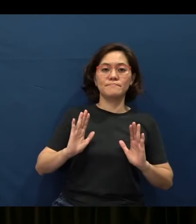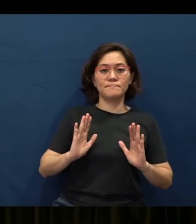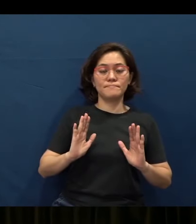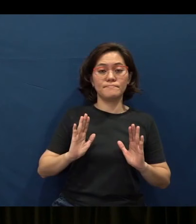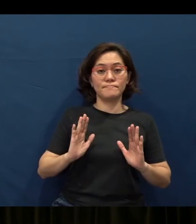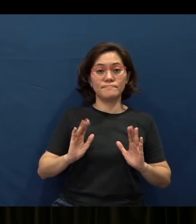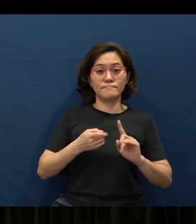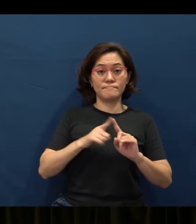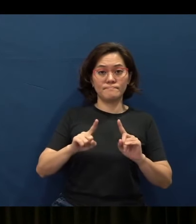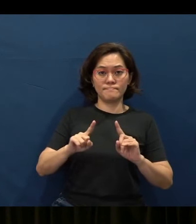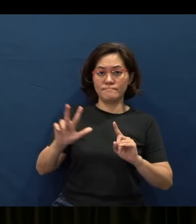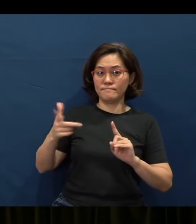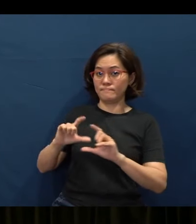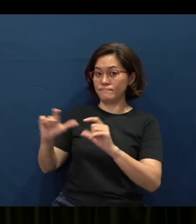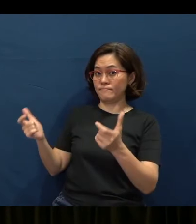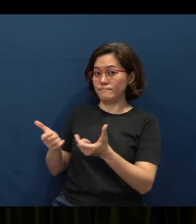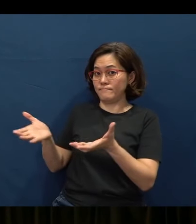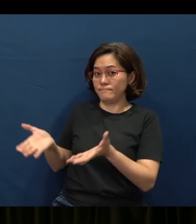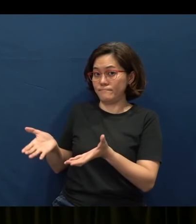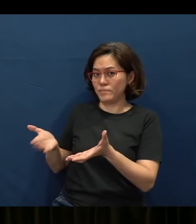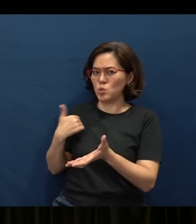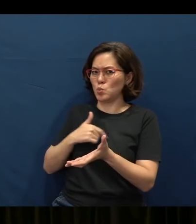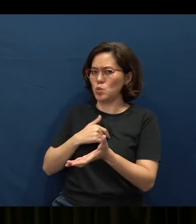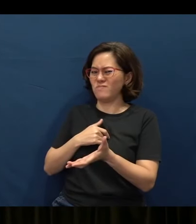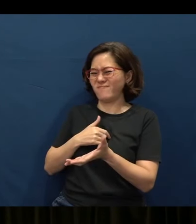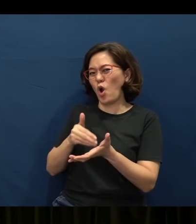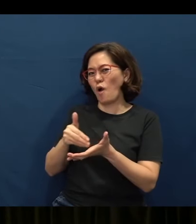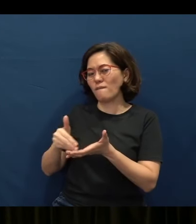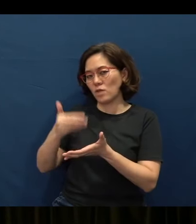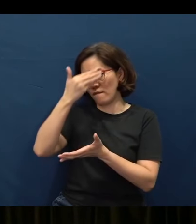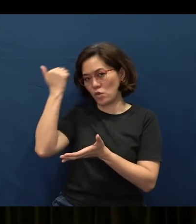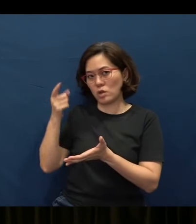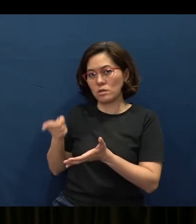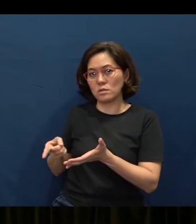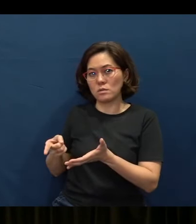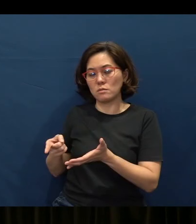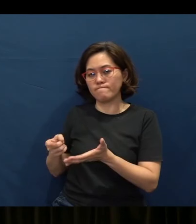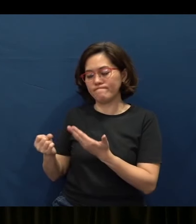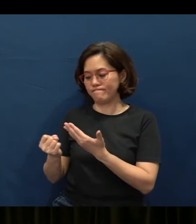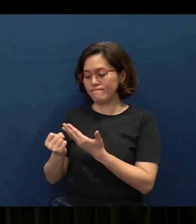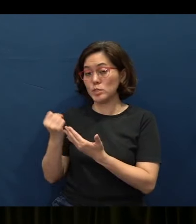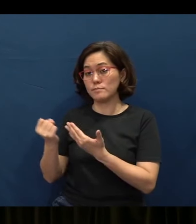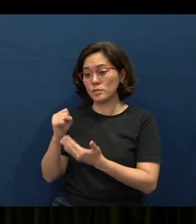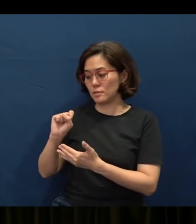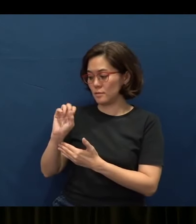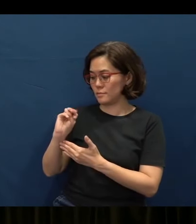But then there's a third group of (people) that we often forget (about), (who are) called the simple. Who are the simple?